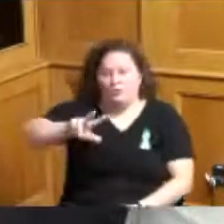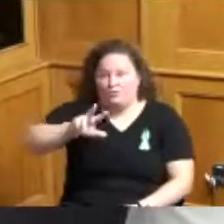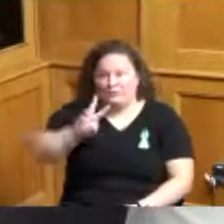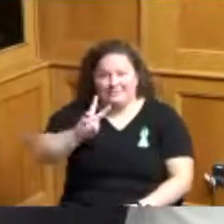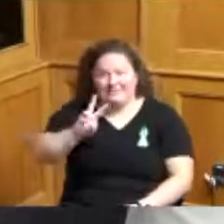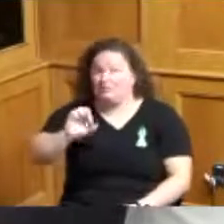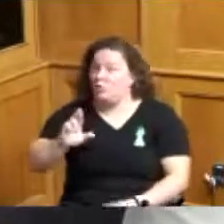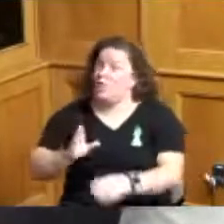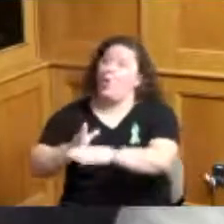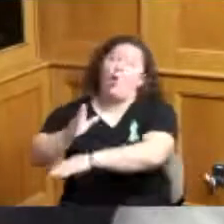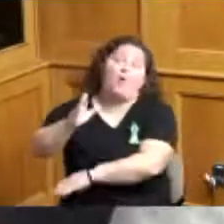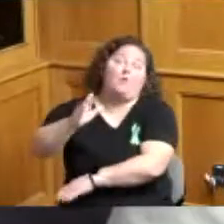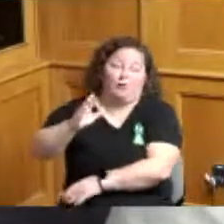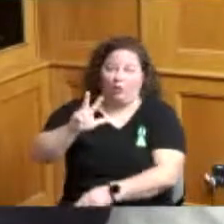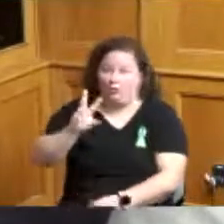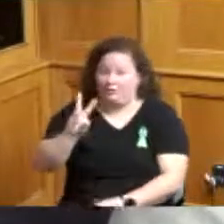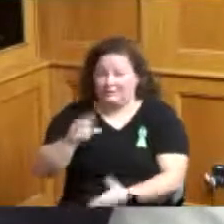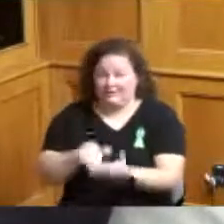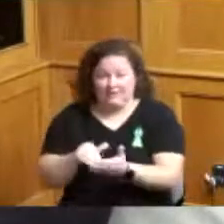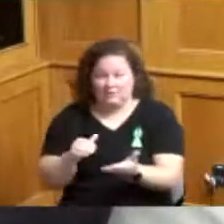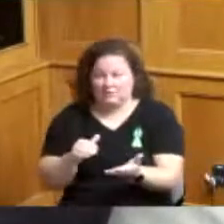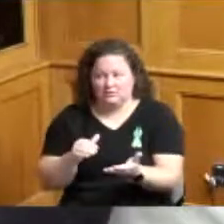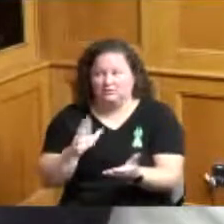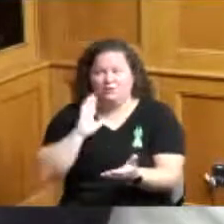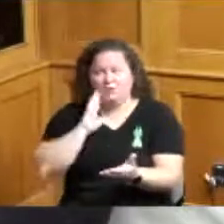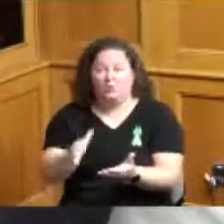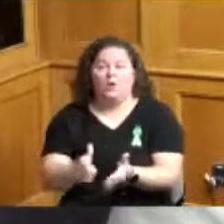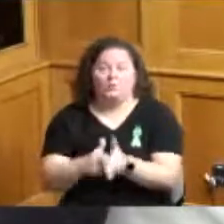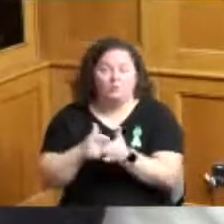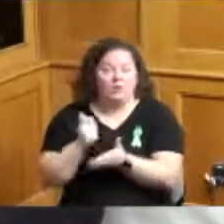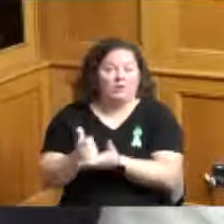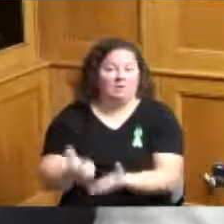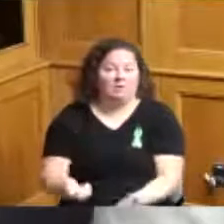are going to be hit because we'll have nothing available for them so you know what I'm saying